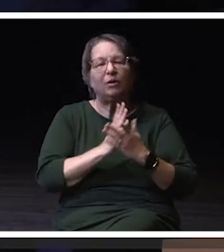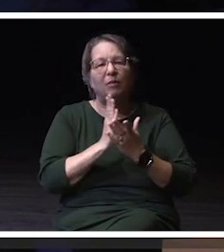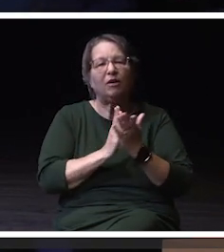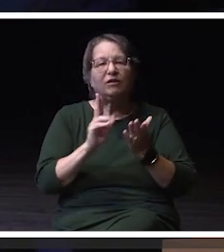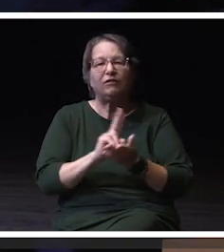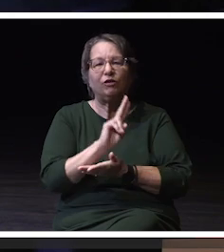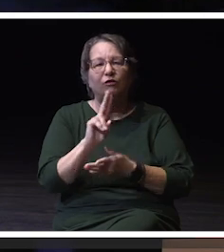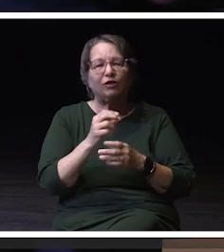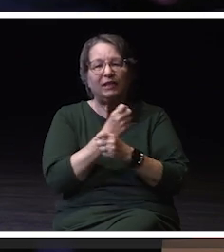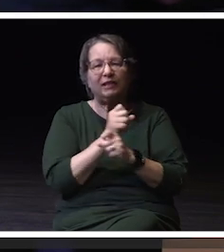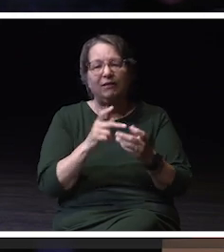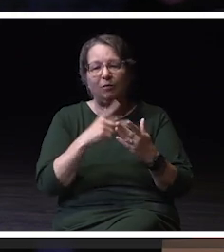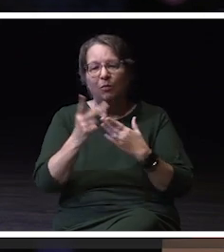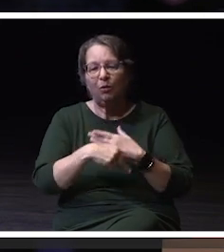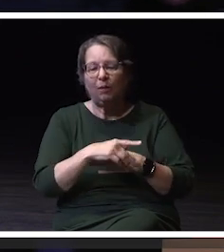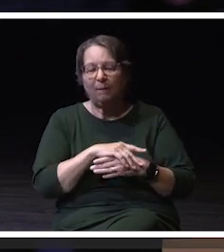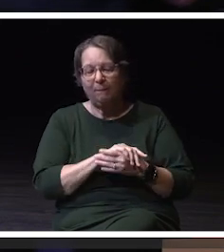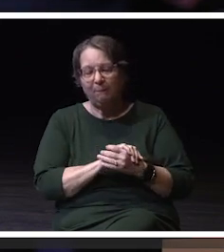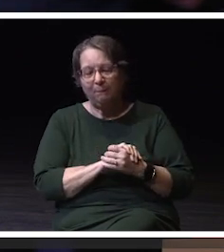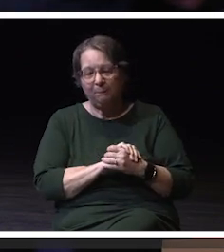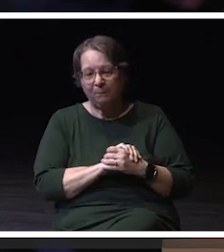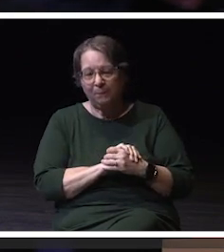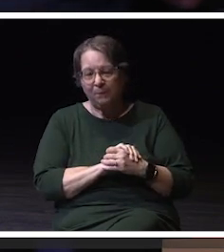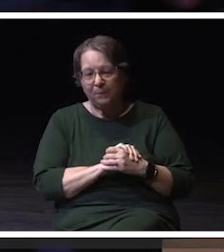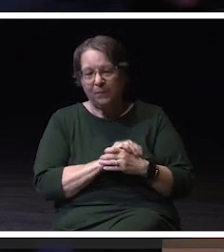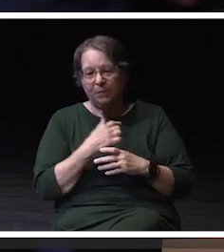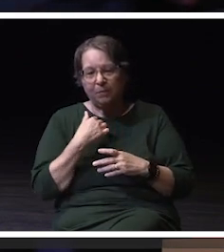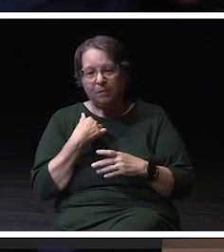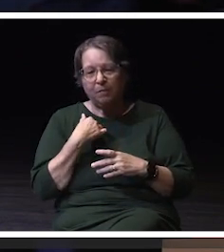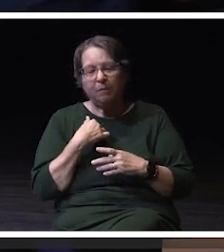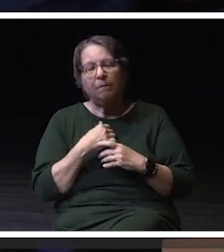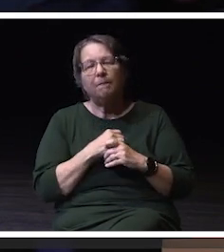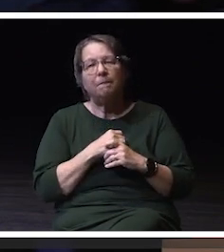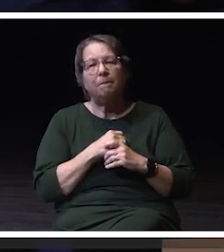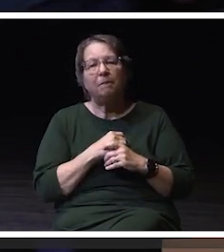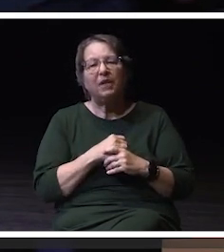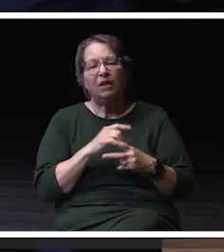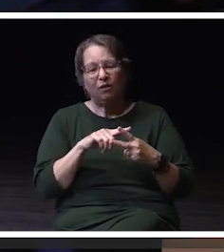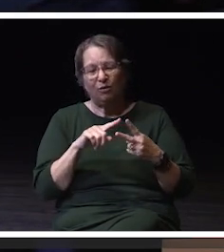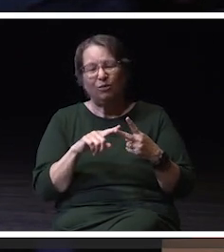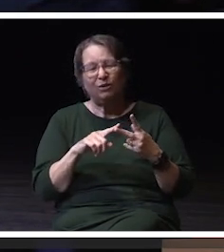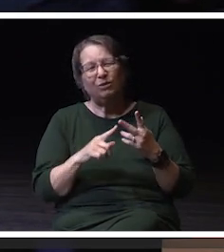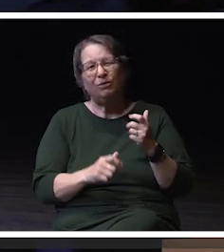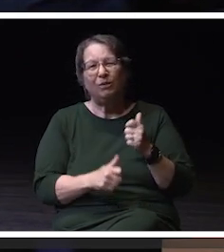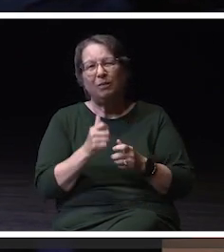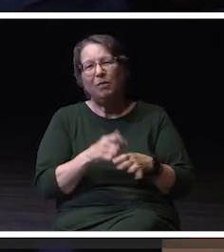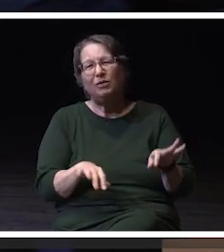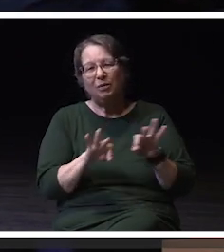We looked at a myriad of other things, but those are probably the two big highlights of the community that you■re probably seeing right now